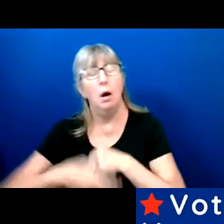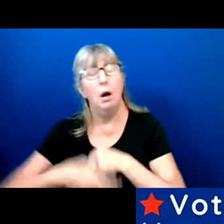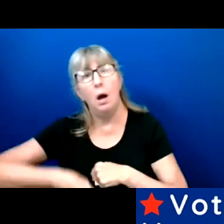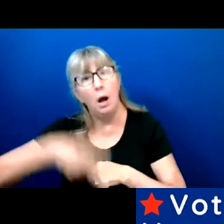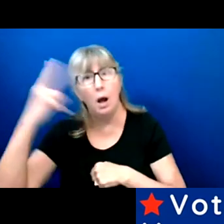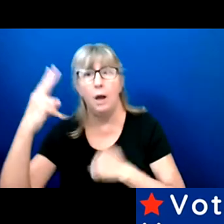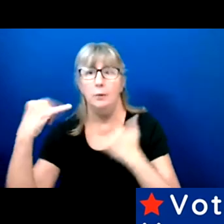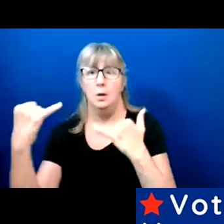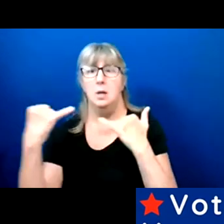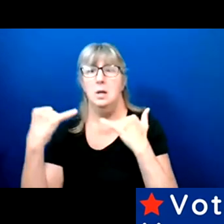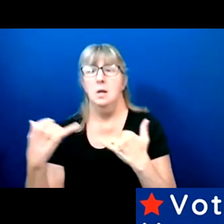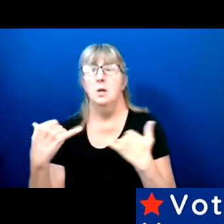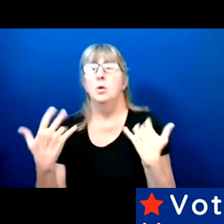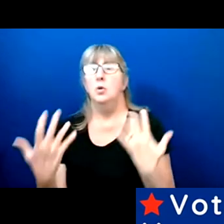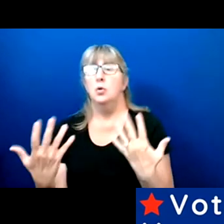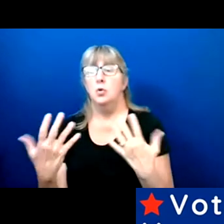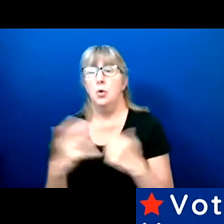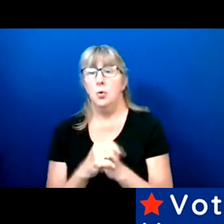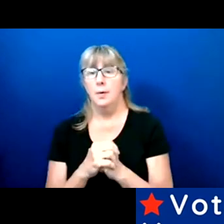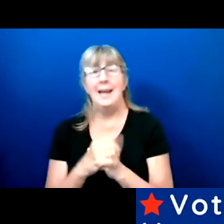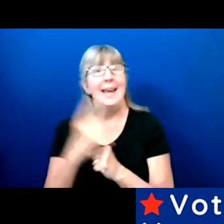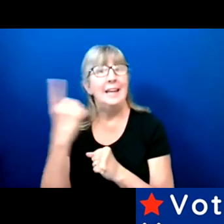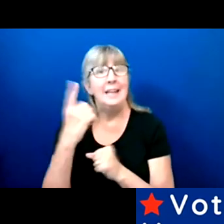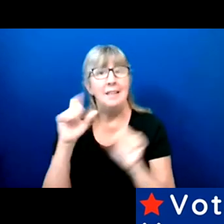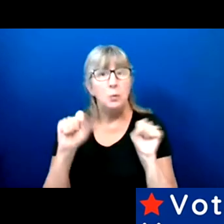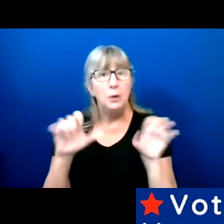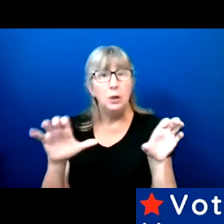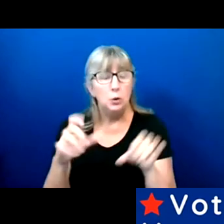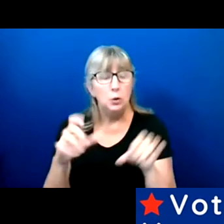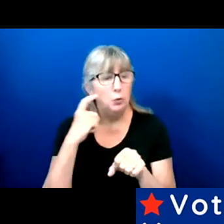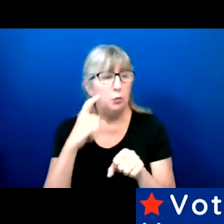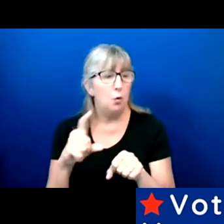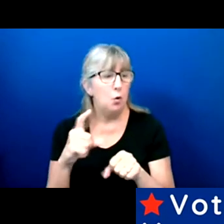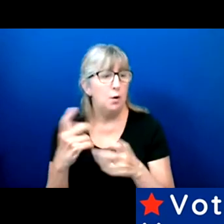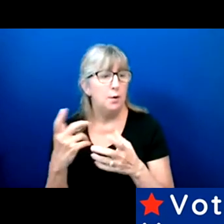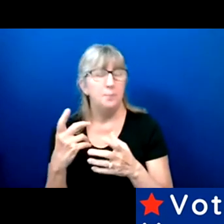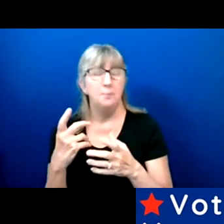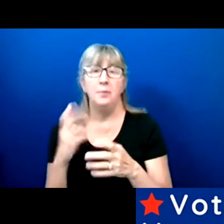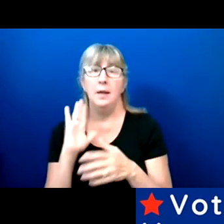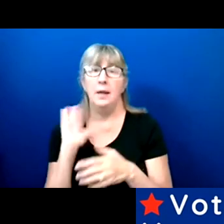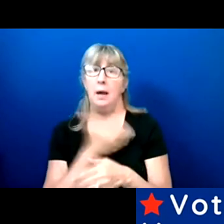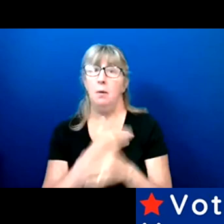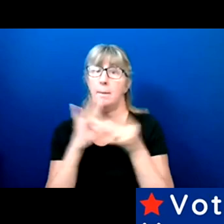So anything we can do to get our message in there, we need to do that.